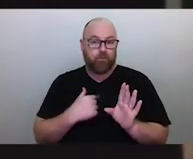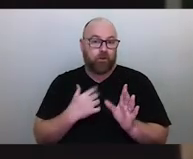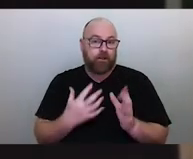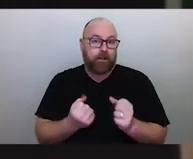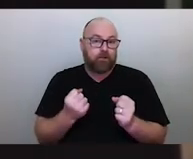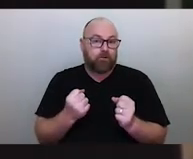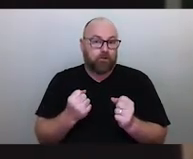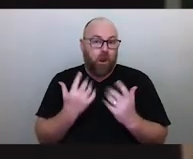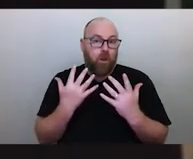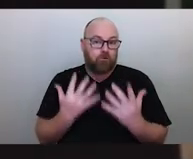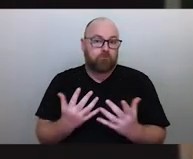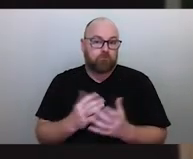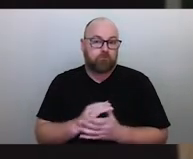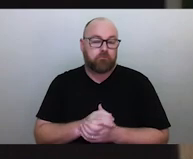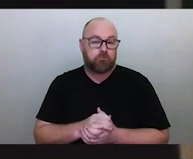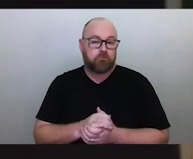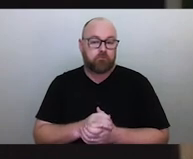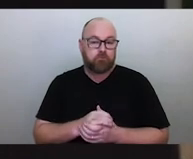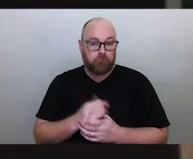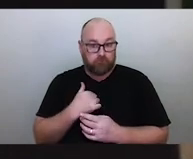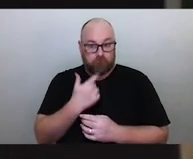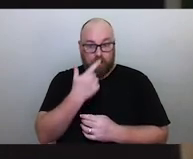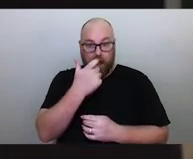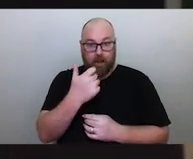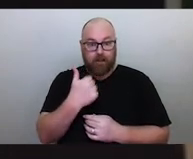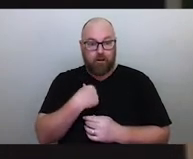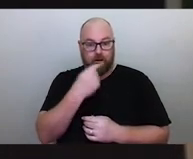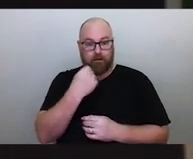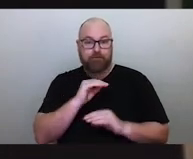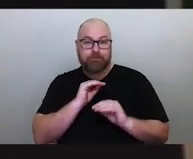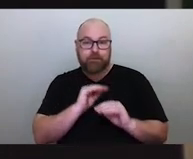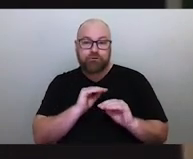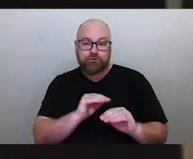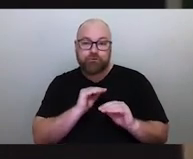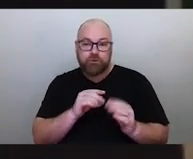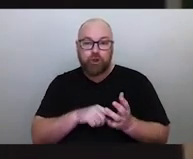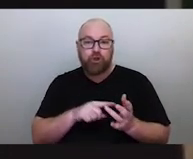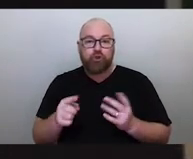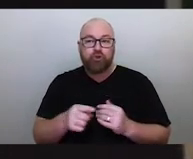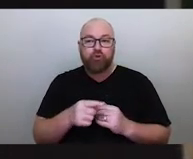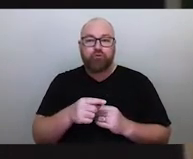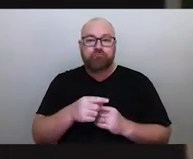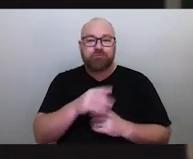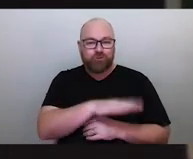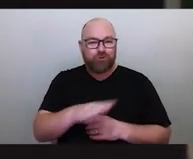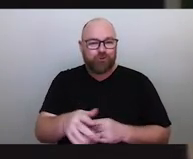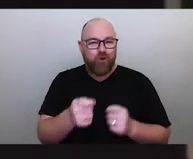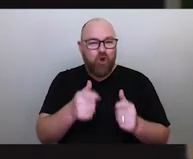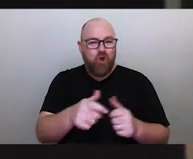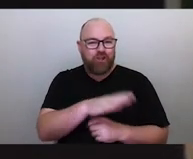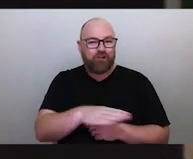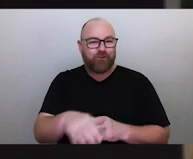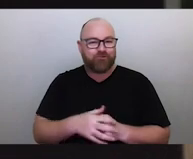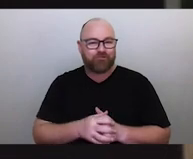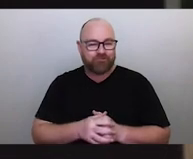And I'm very lucky to be able to teach this to children in early childhood. And just as important,